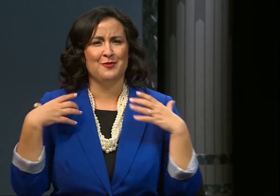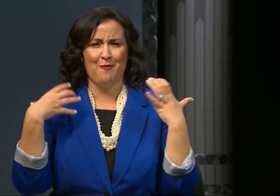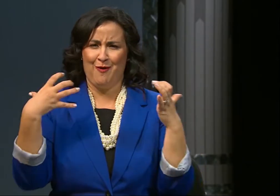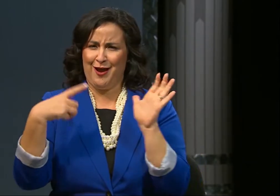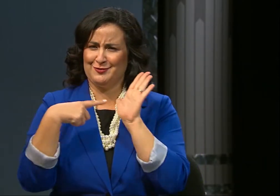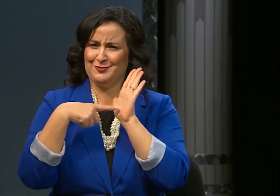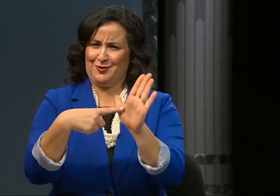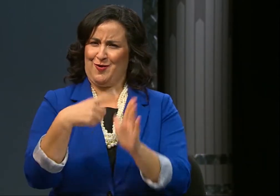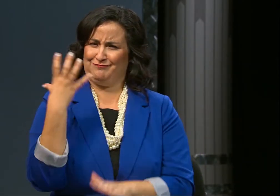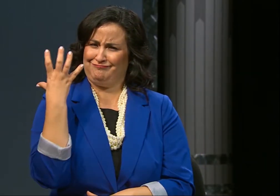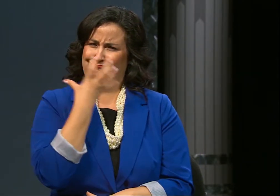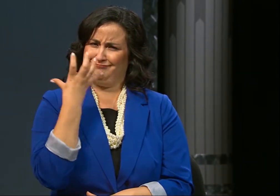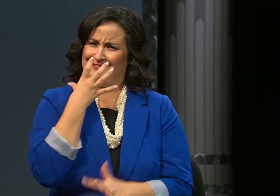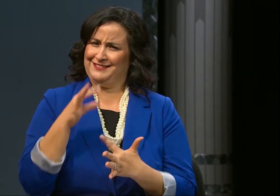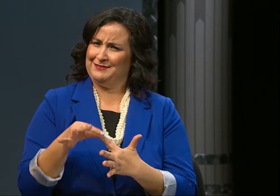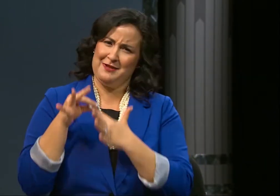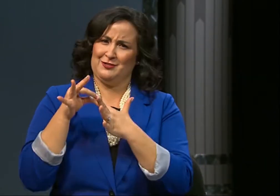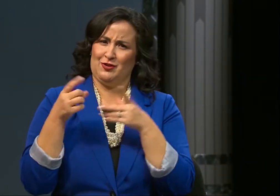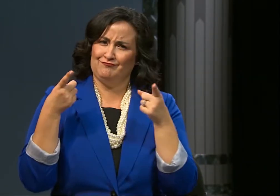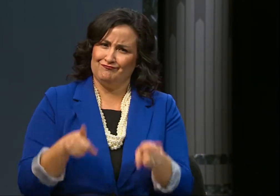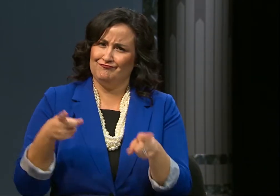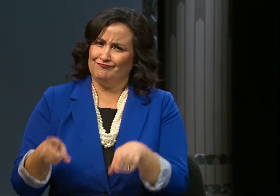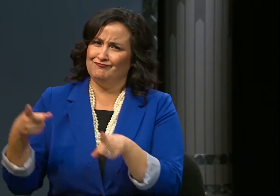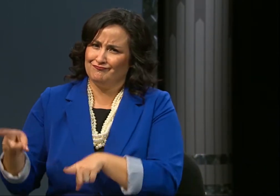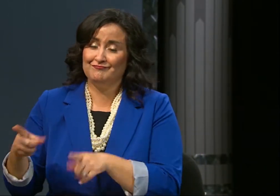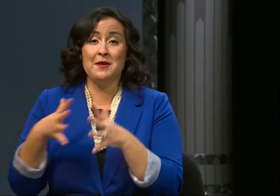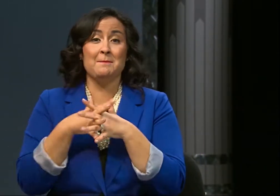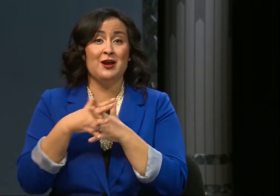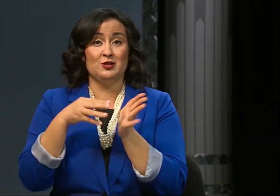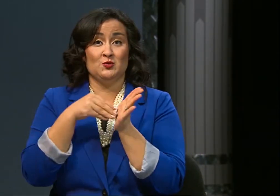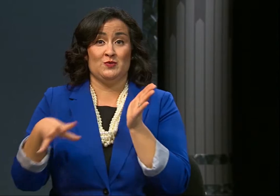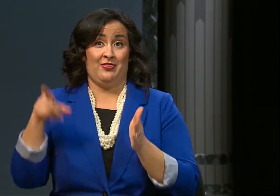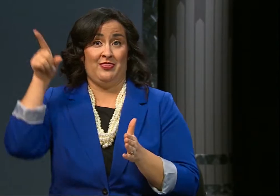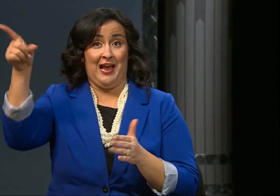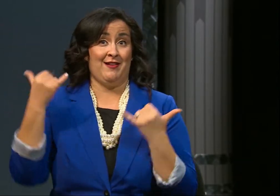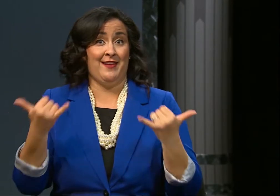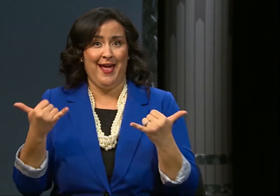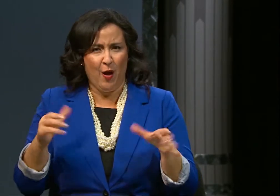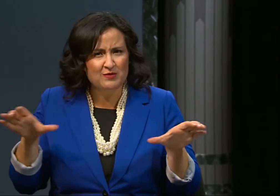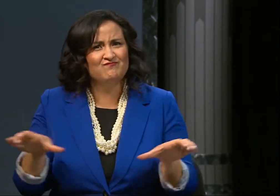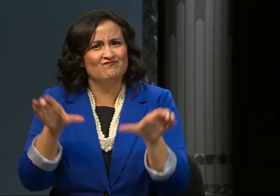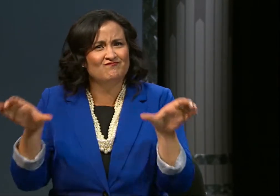you a feature piece about one US scholar who is making a difference throughout their community.